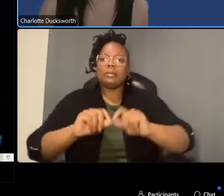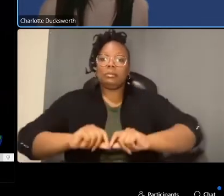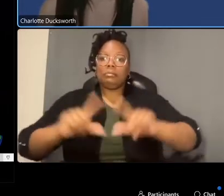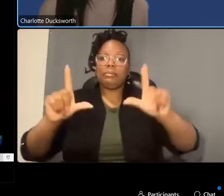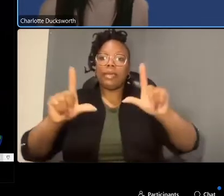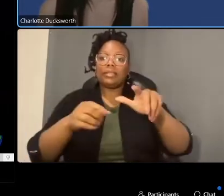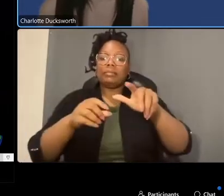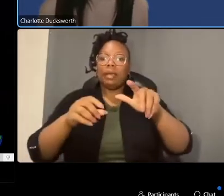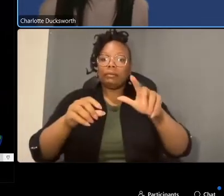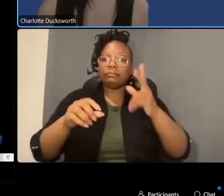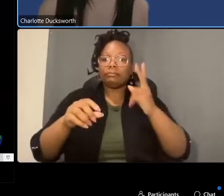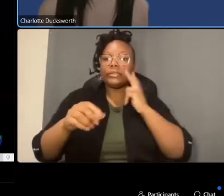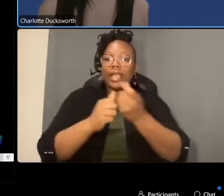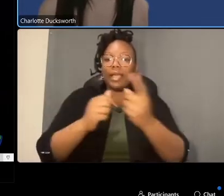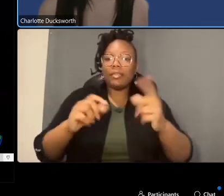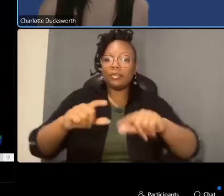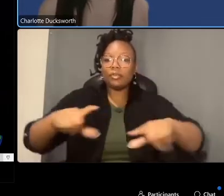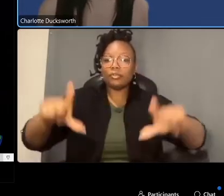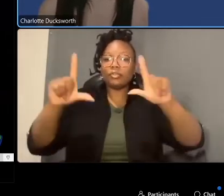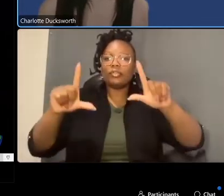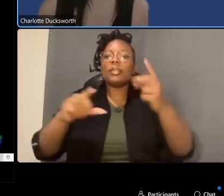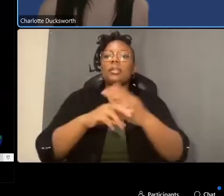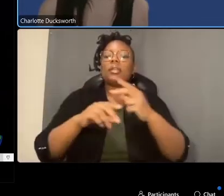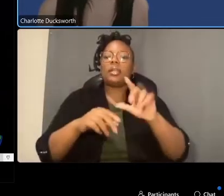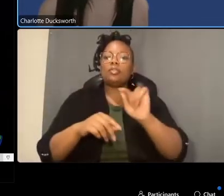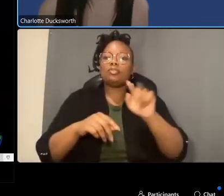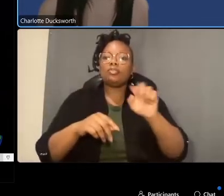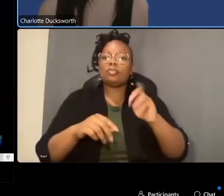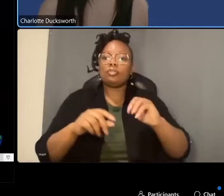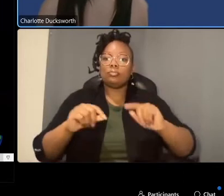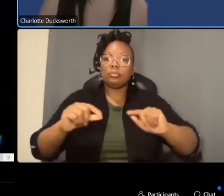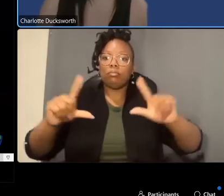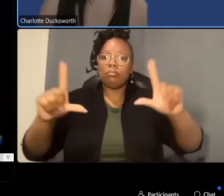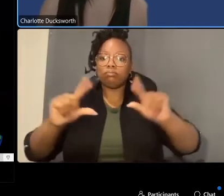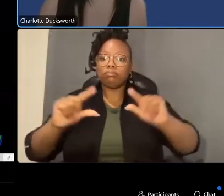on your screen and use the built-in zoom tools to adjust the size of the presentation